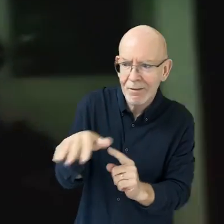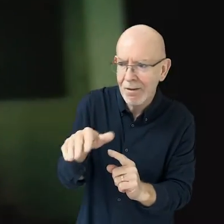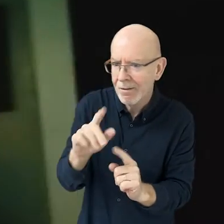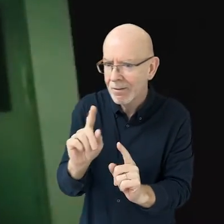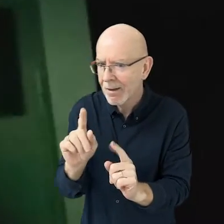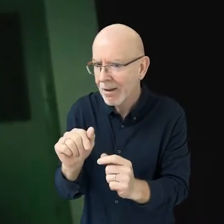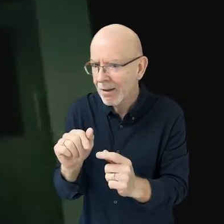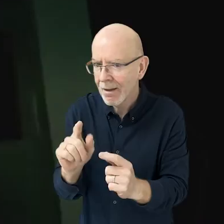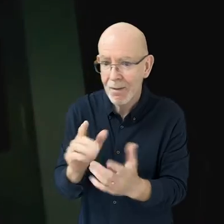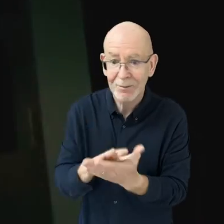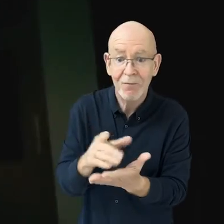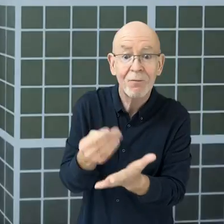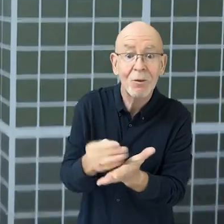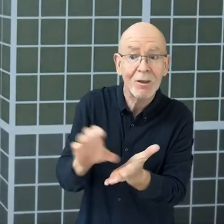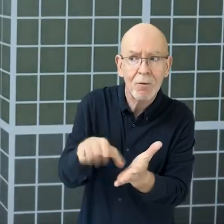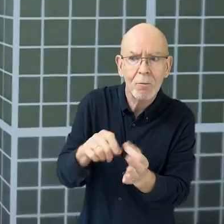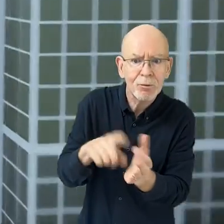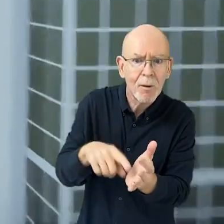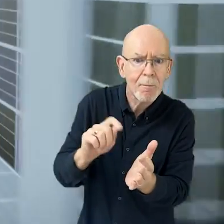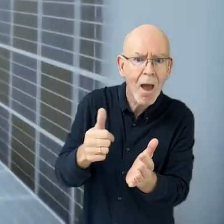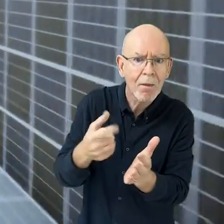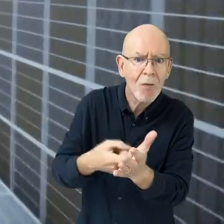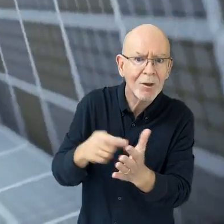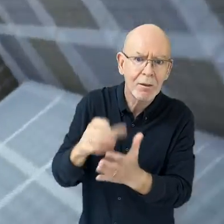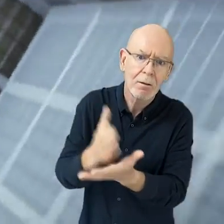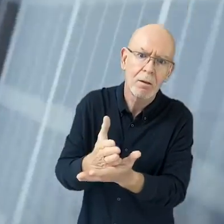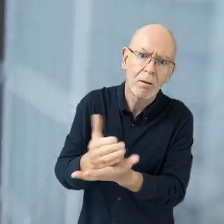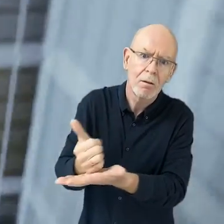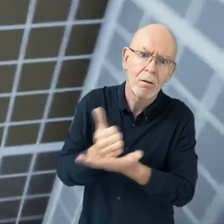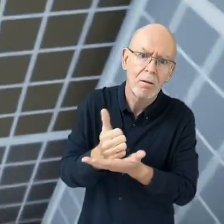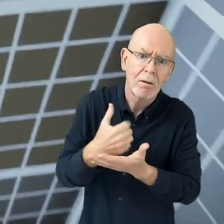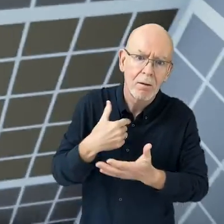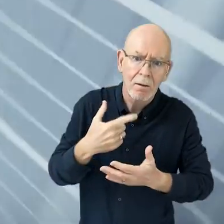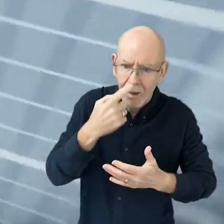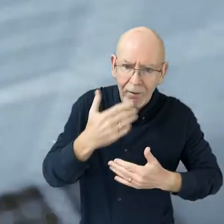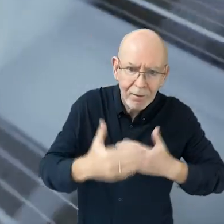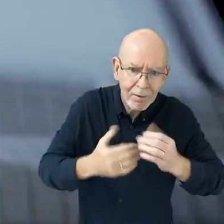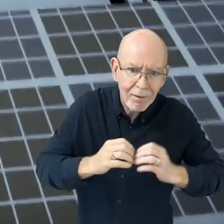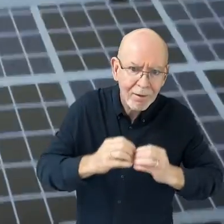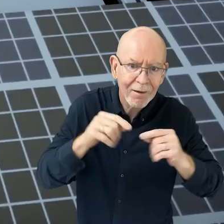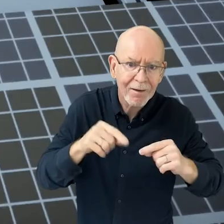and the law of it. [Sophie] The funding from Bristol + Bath Creative R + D has allowed us to quite safely and comfortably